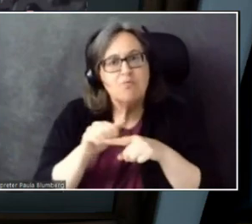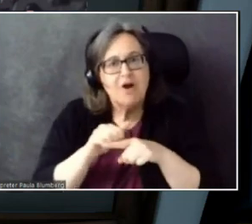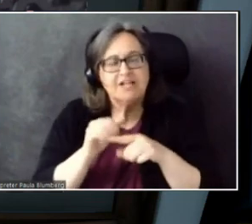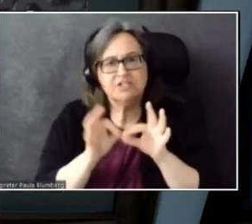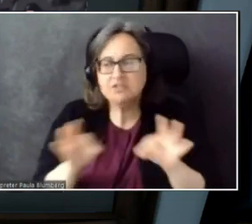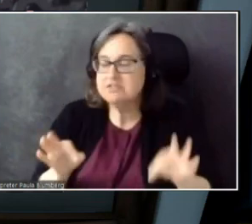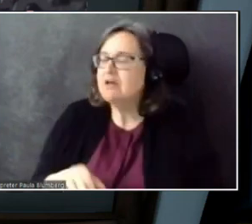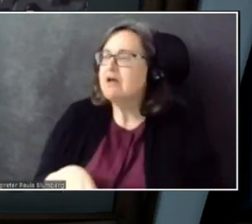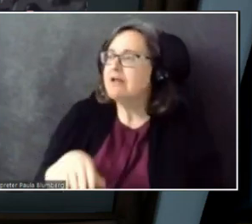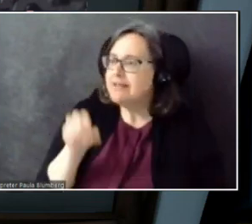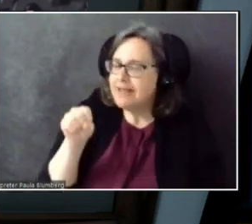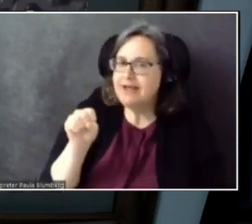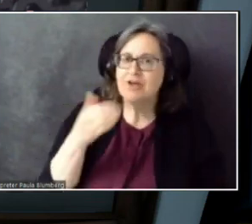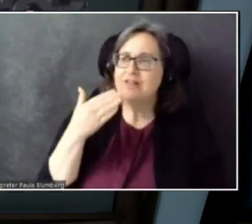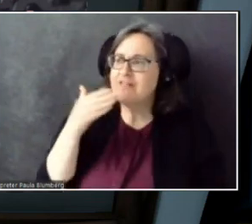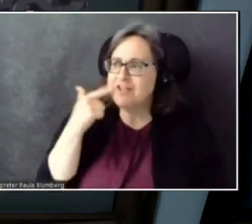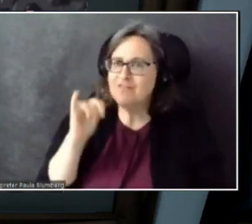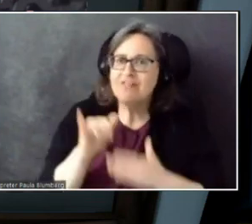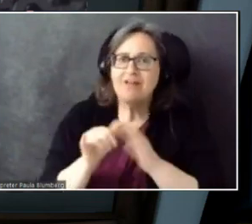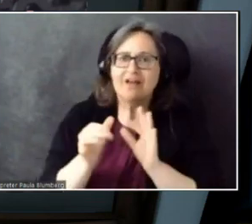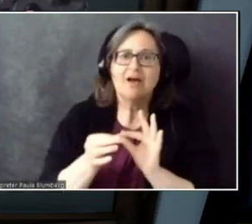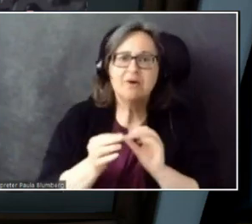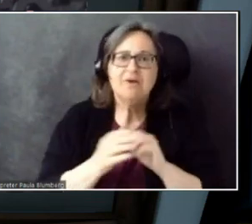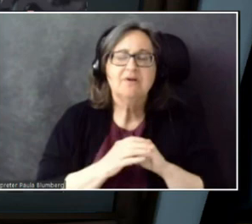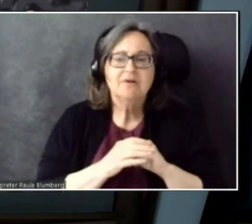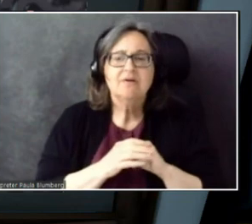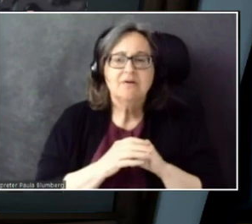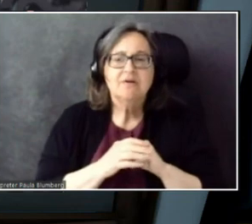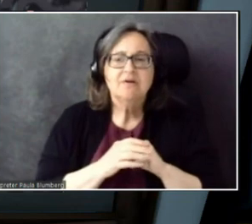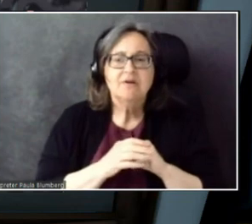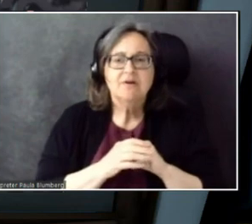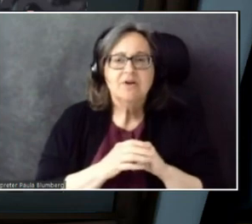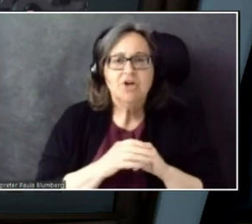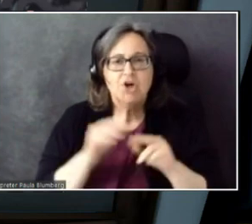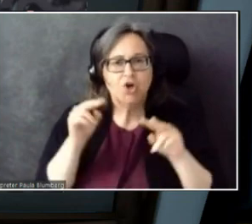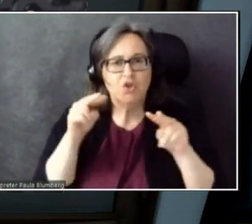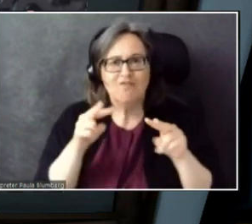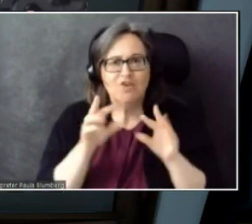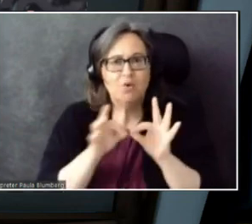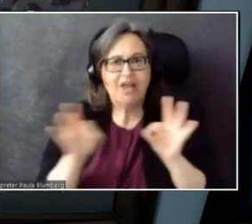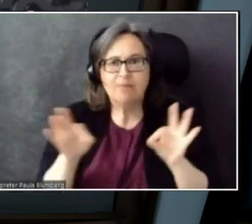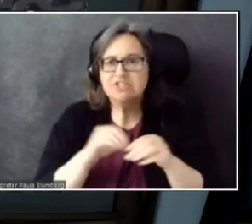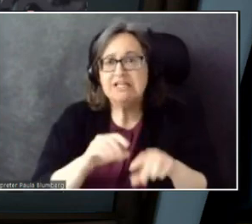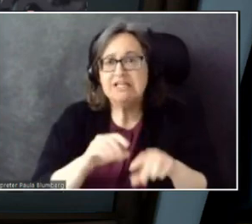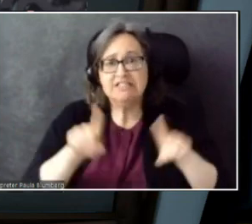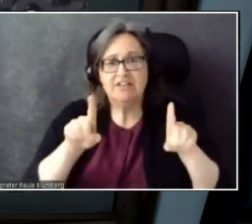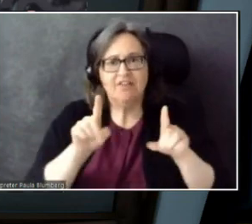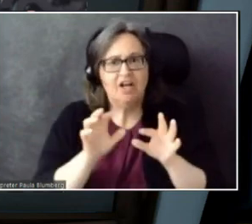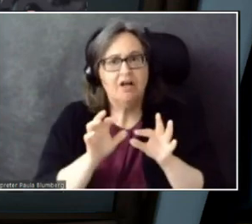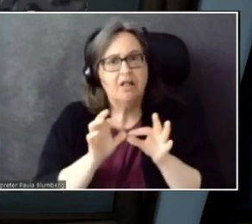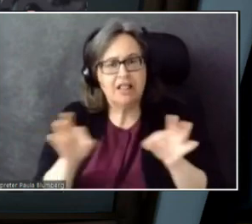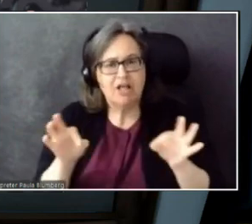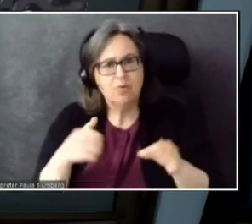So thank you for that. The view captions in another language -- we actually thought learning a language might